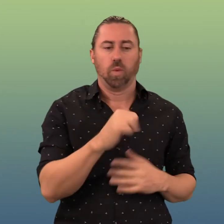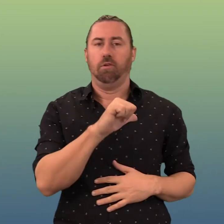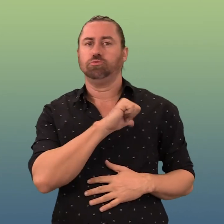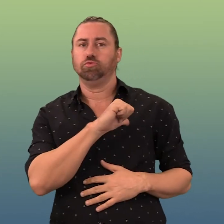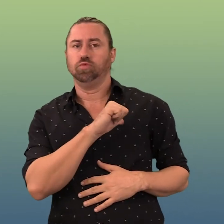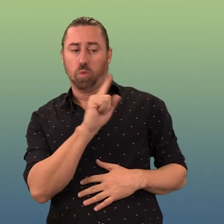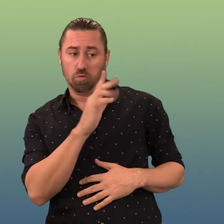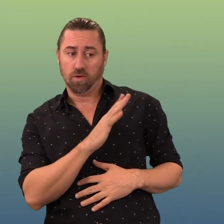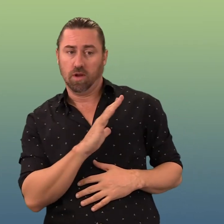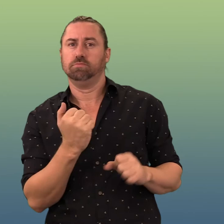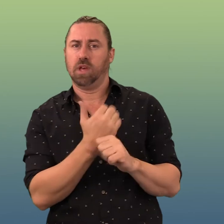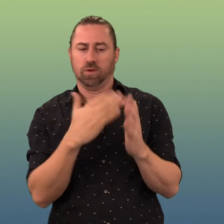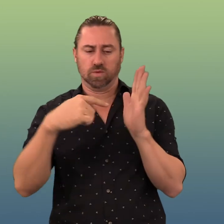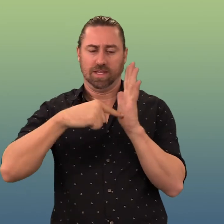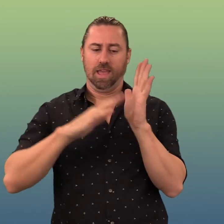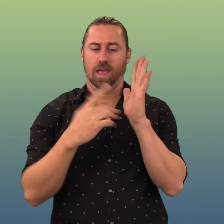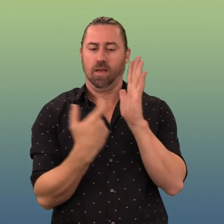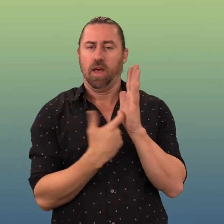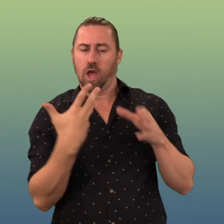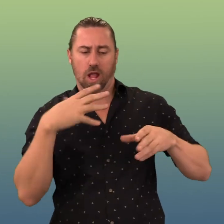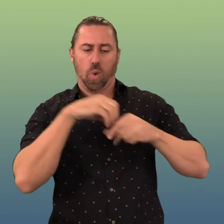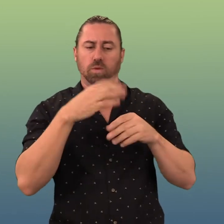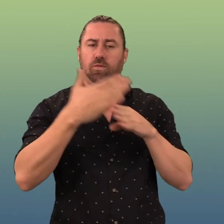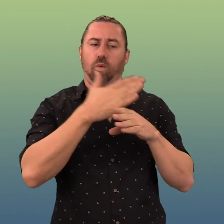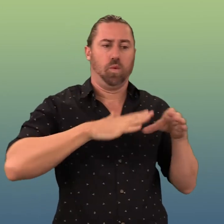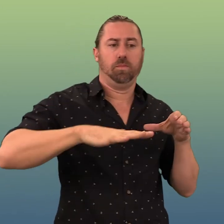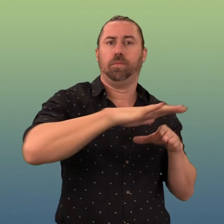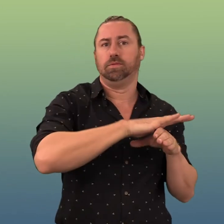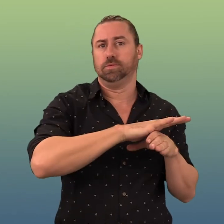Three, grow our reach throughout Queensland.